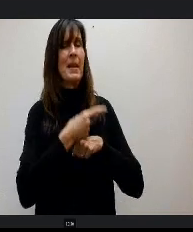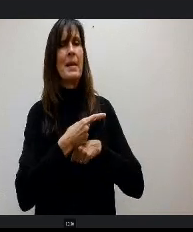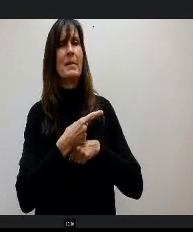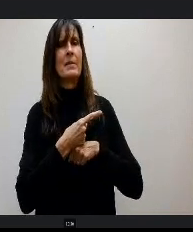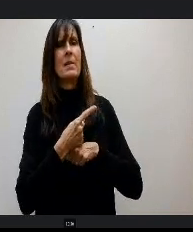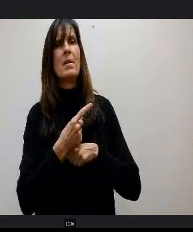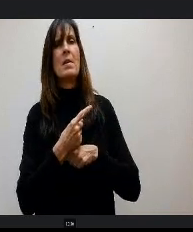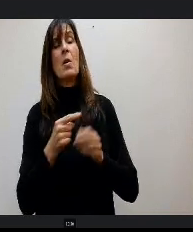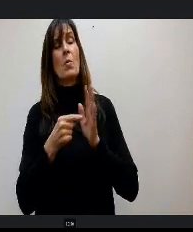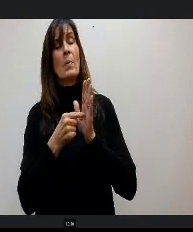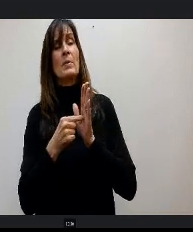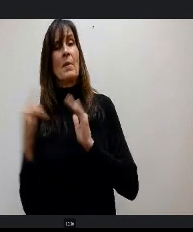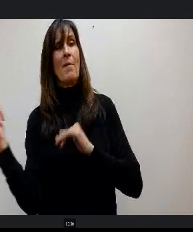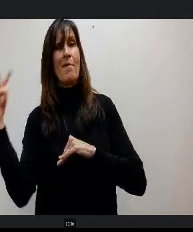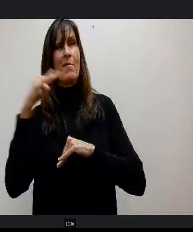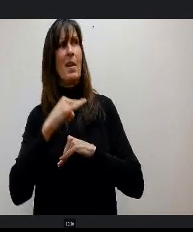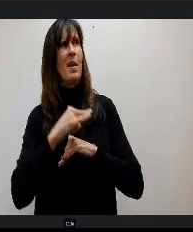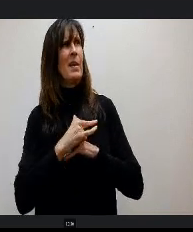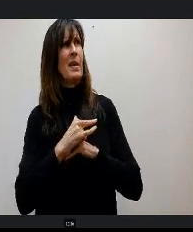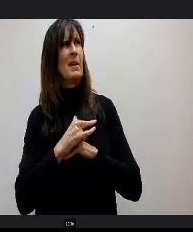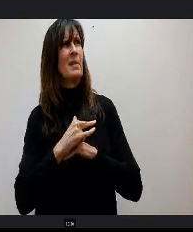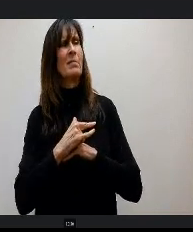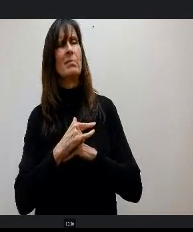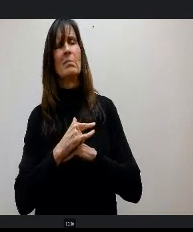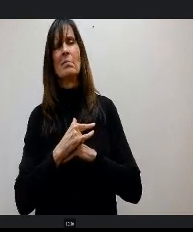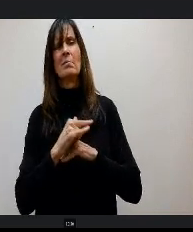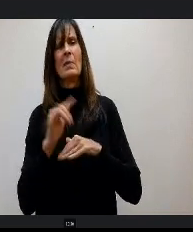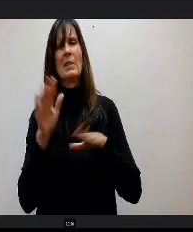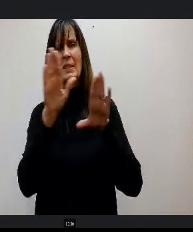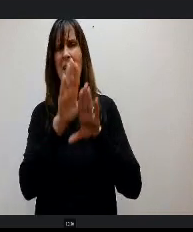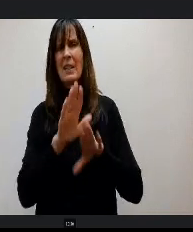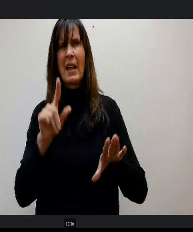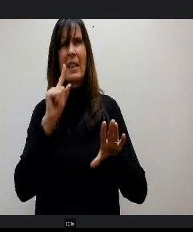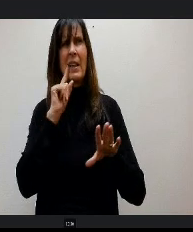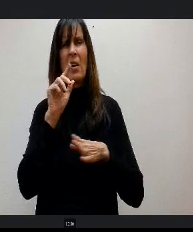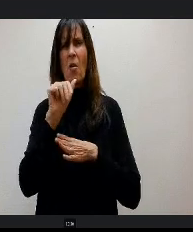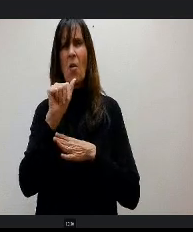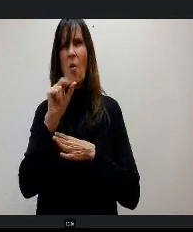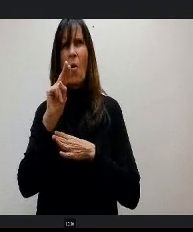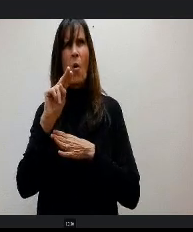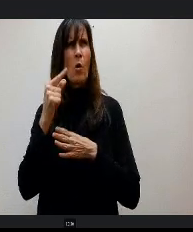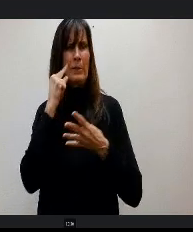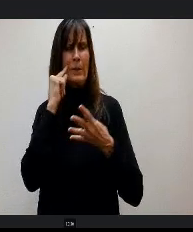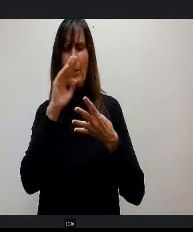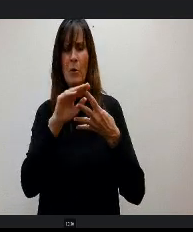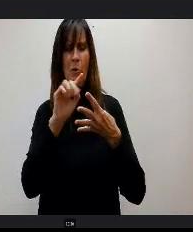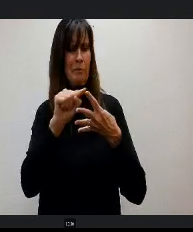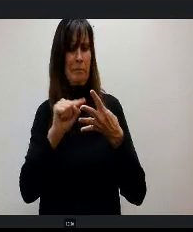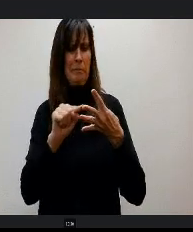first week in August, I don't remember exactly it'll be e a three day event and so it'll highlight you